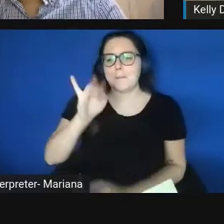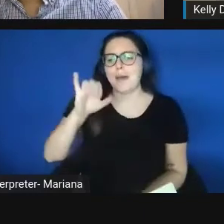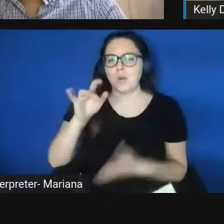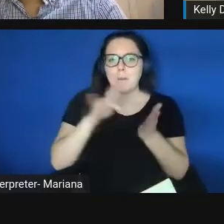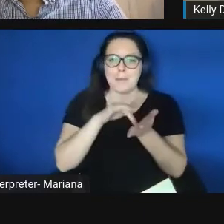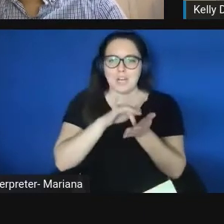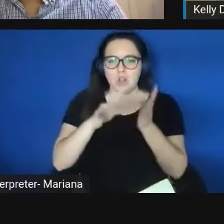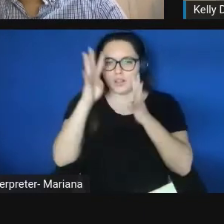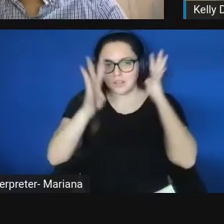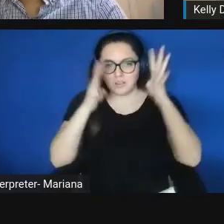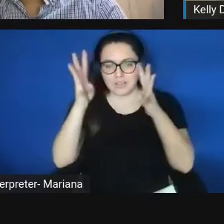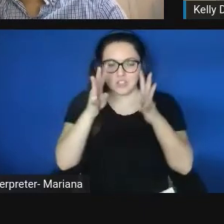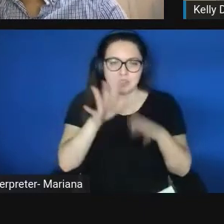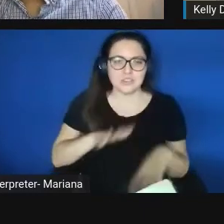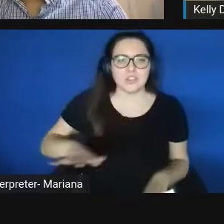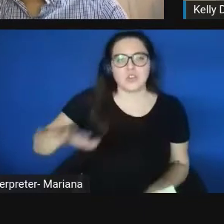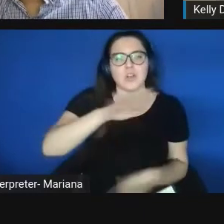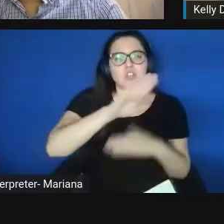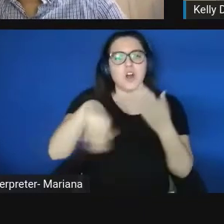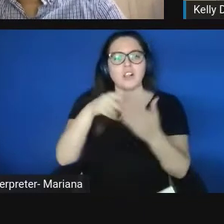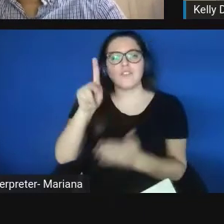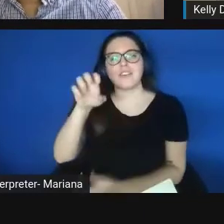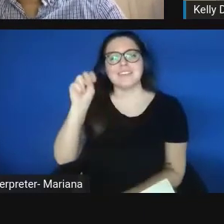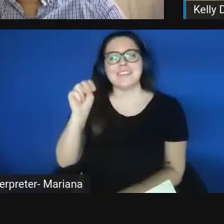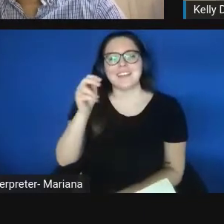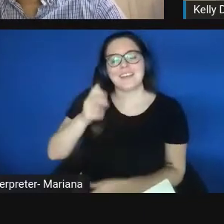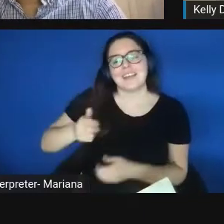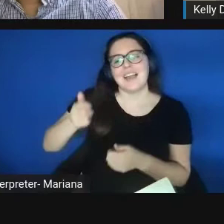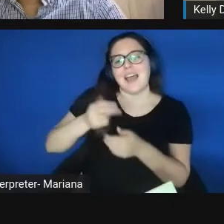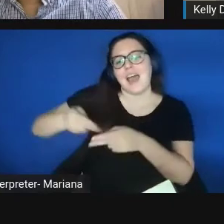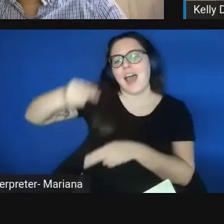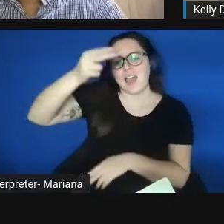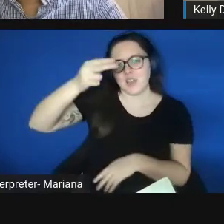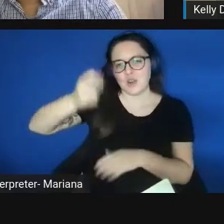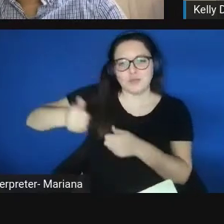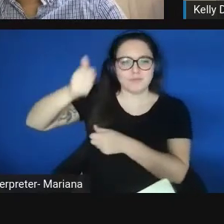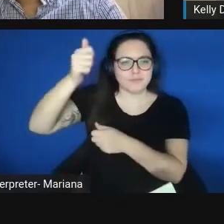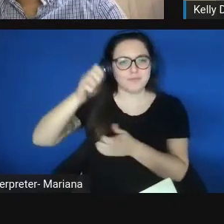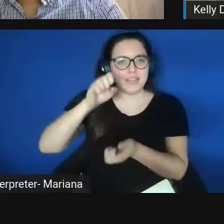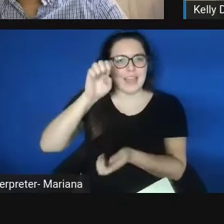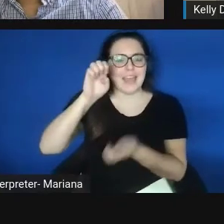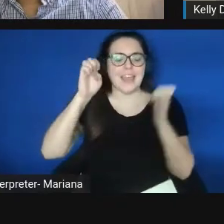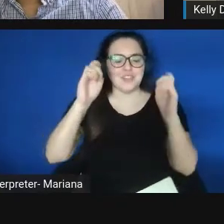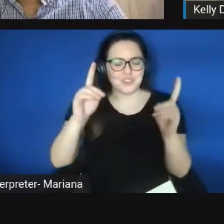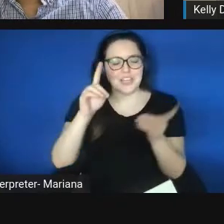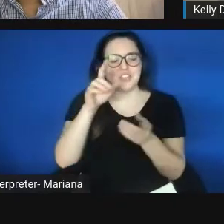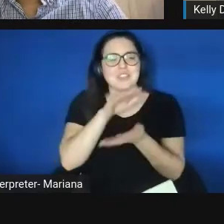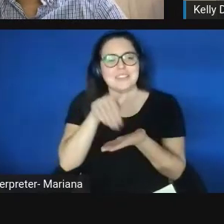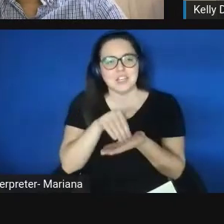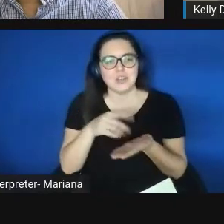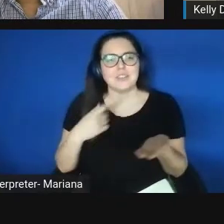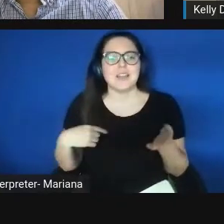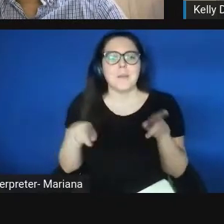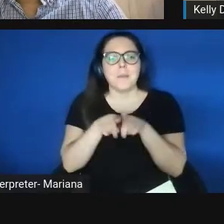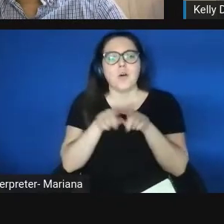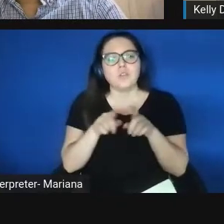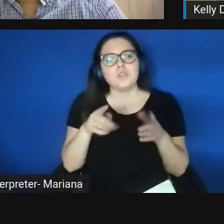across all of Kentucky's higher education centers. And I'm also proud to co-lead the EDI